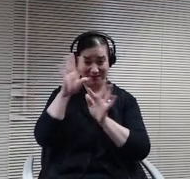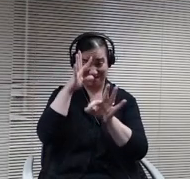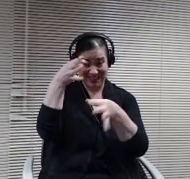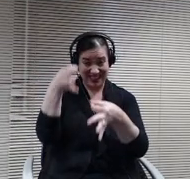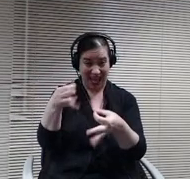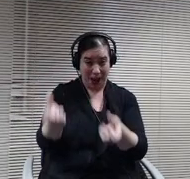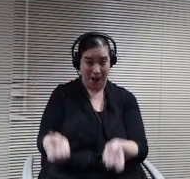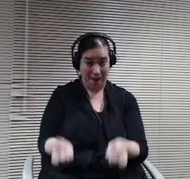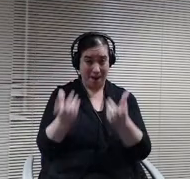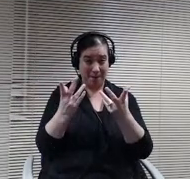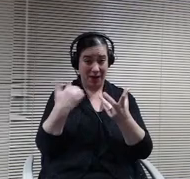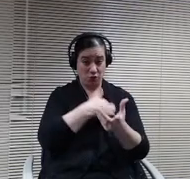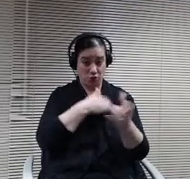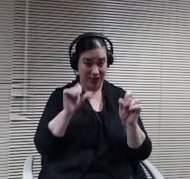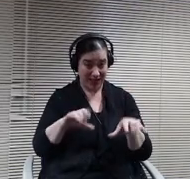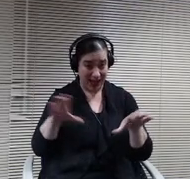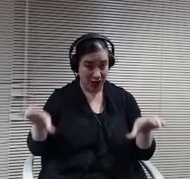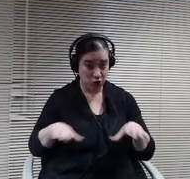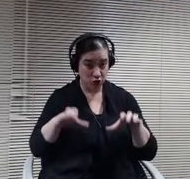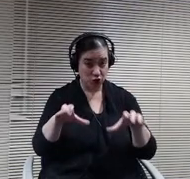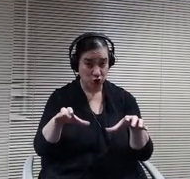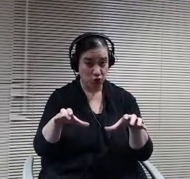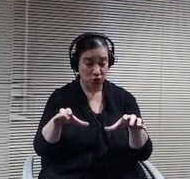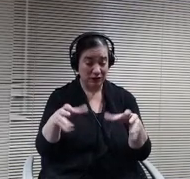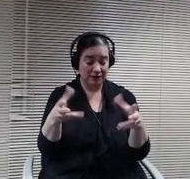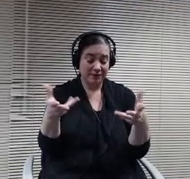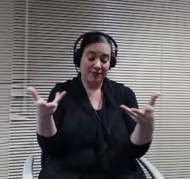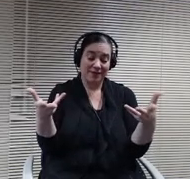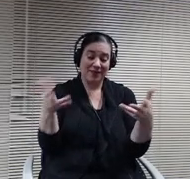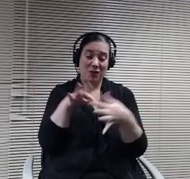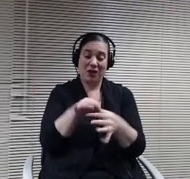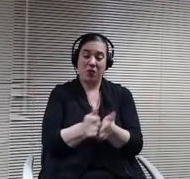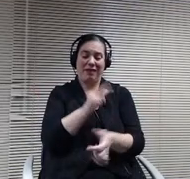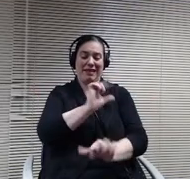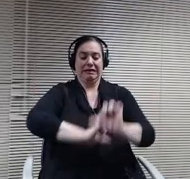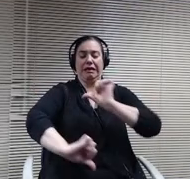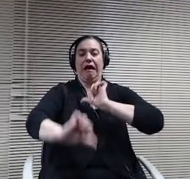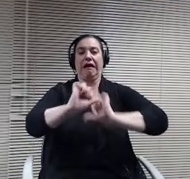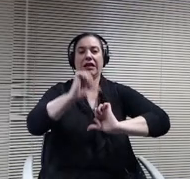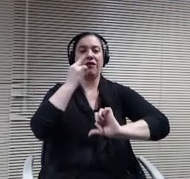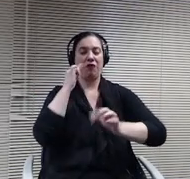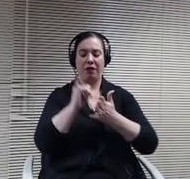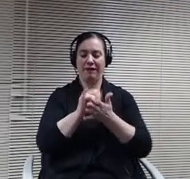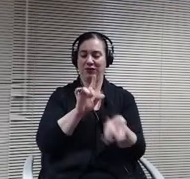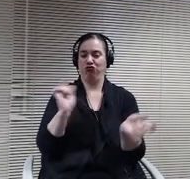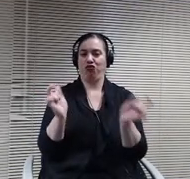this change, we feel that we need to work with them on the data that they have.